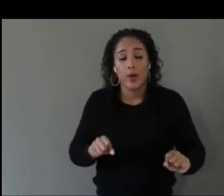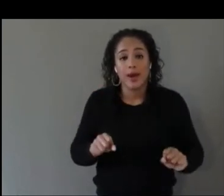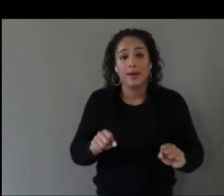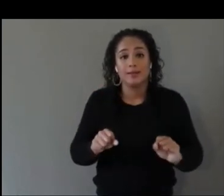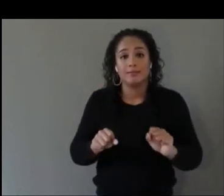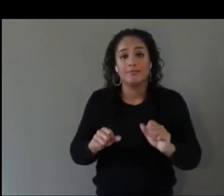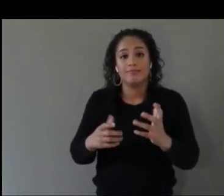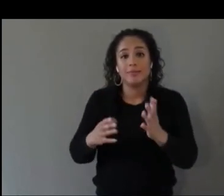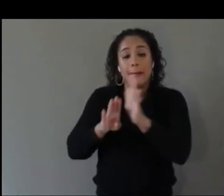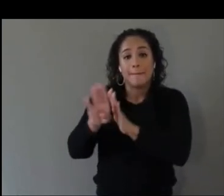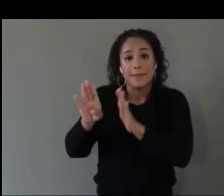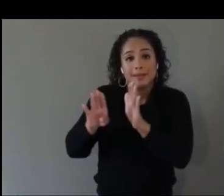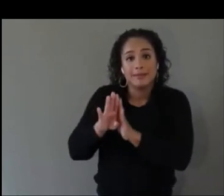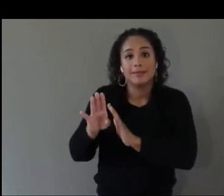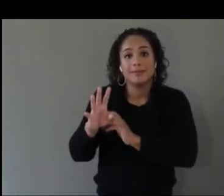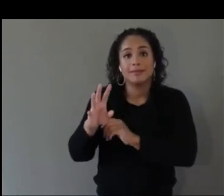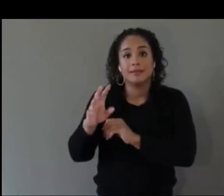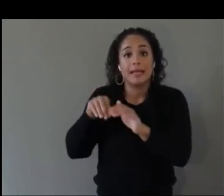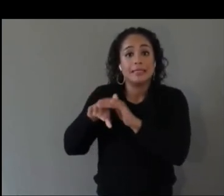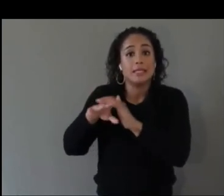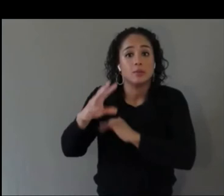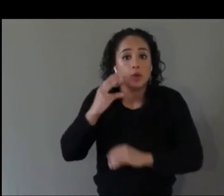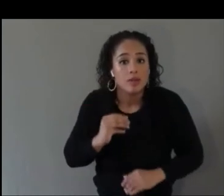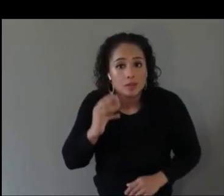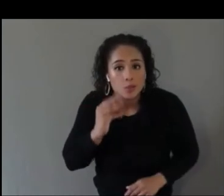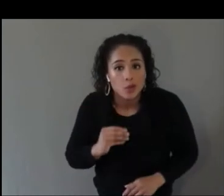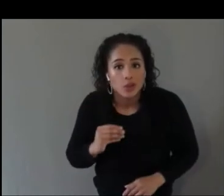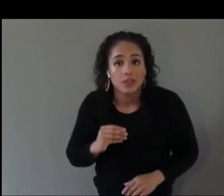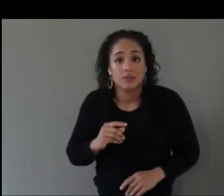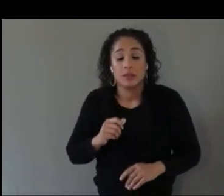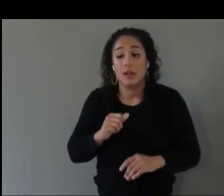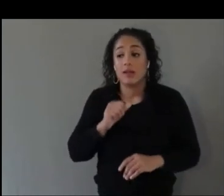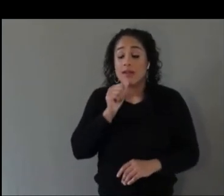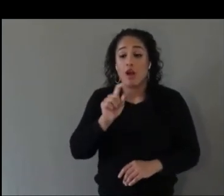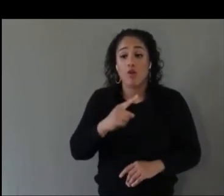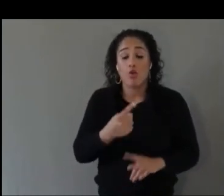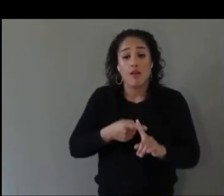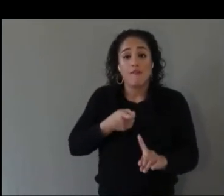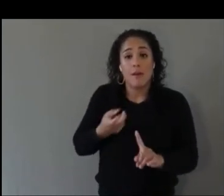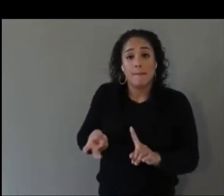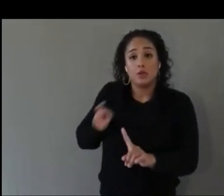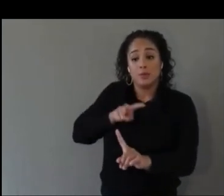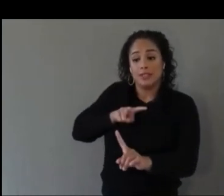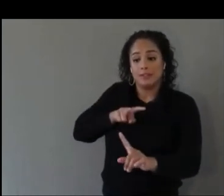Not only from a mobility perspective, but cognitive perspective as well.